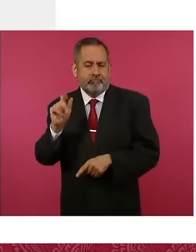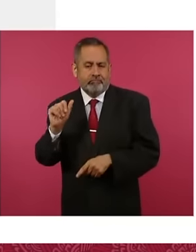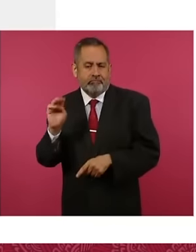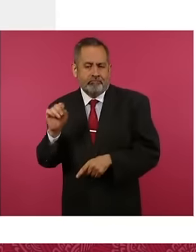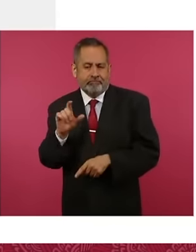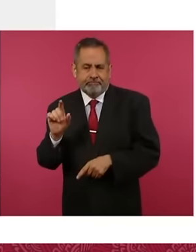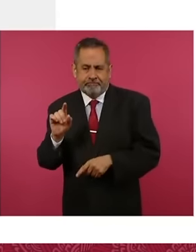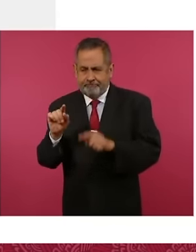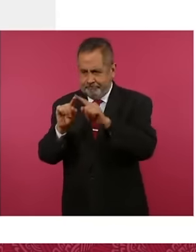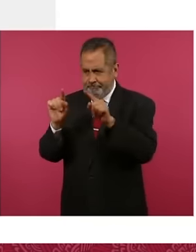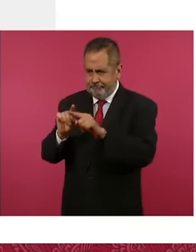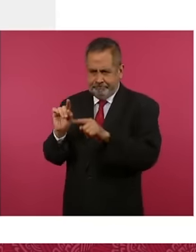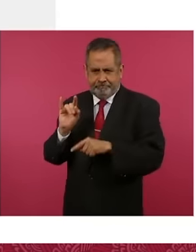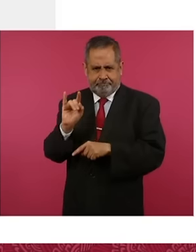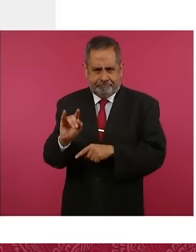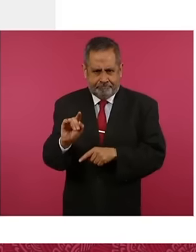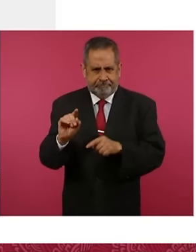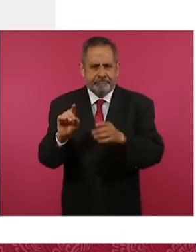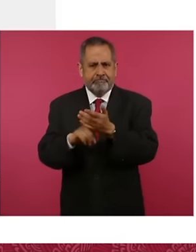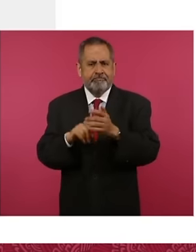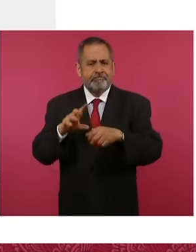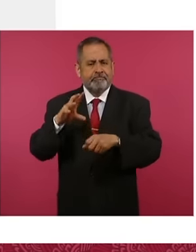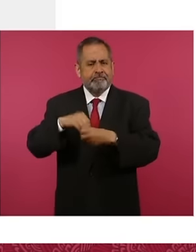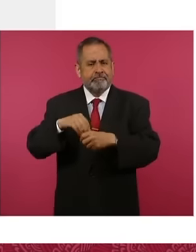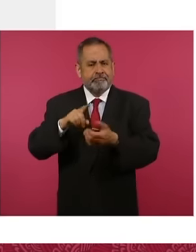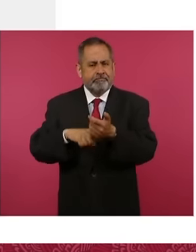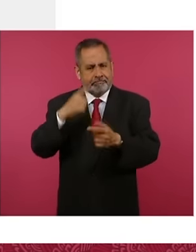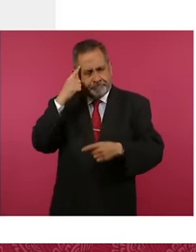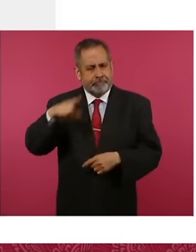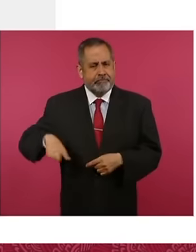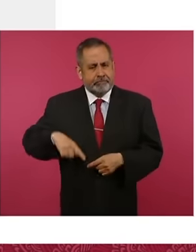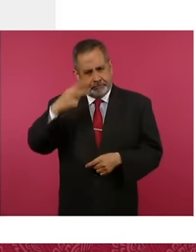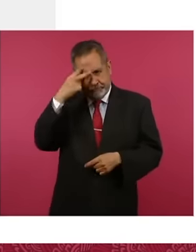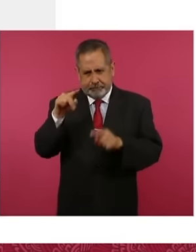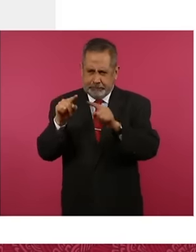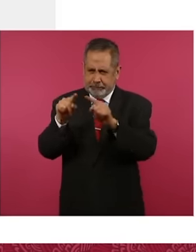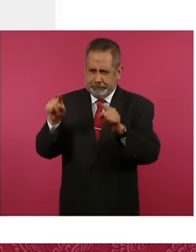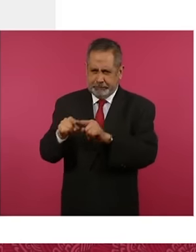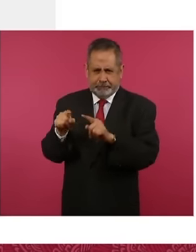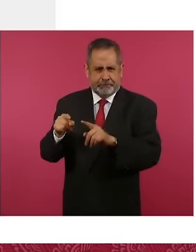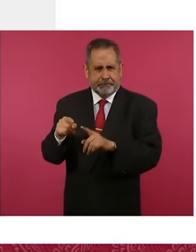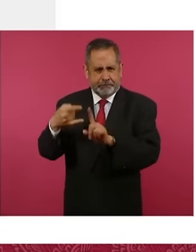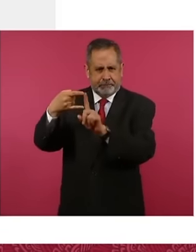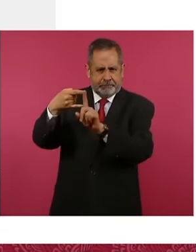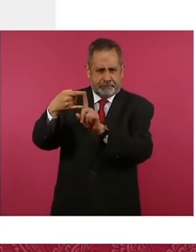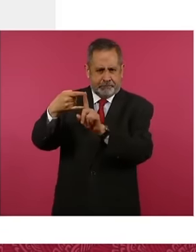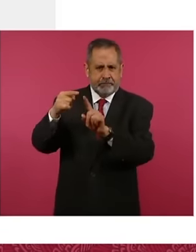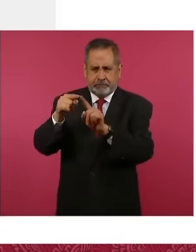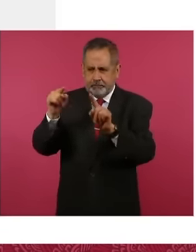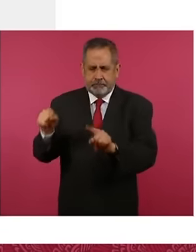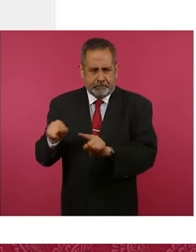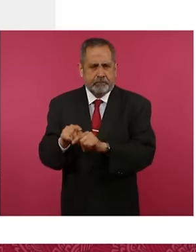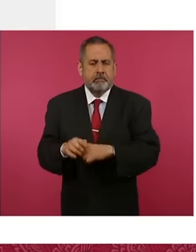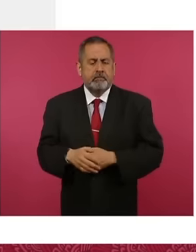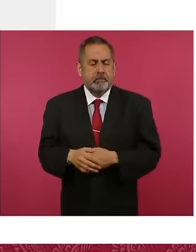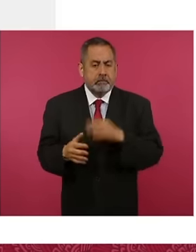on the internet using the government of Mexico the victims see ads through Facebook